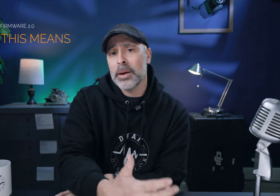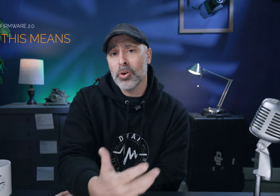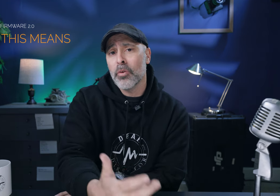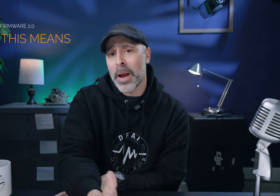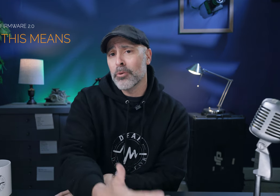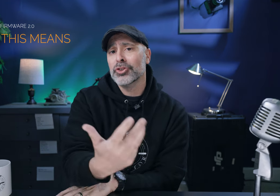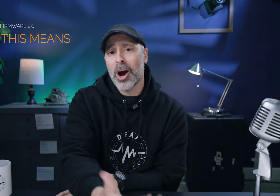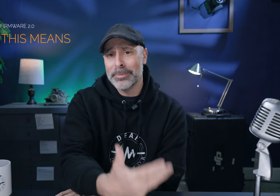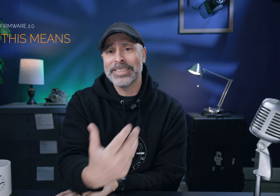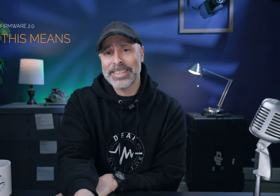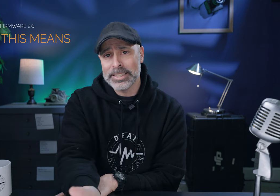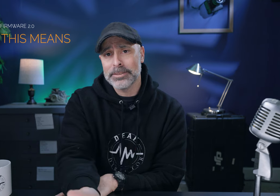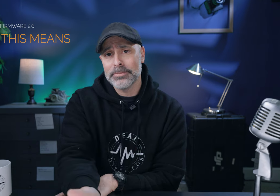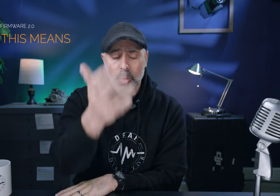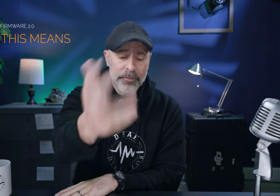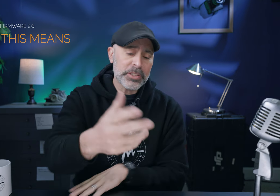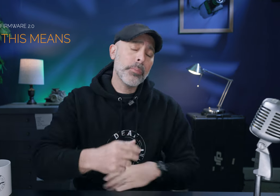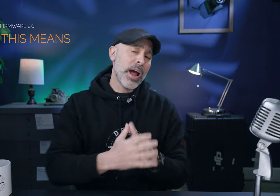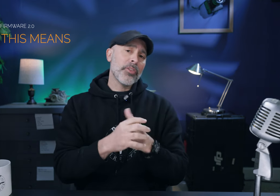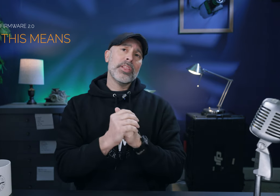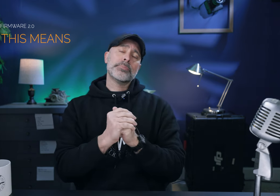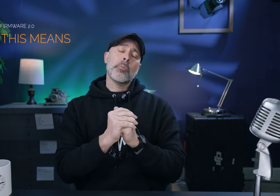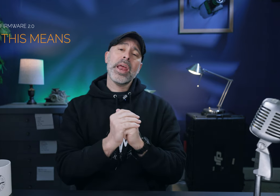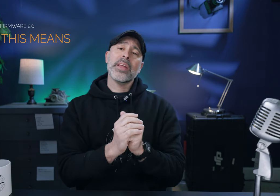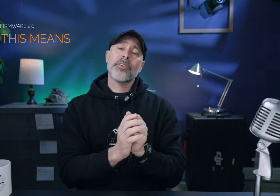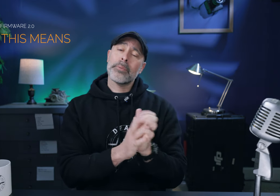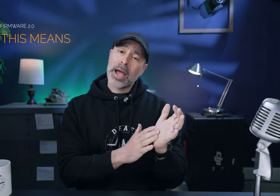sometimes overpowers common sense so if there someone out there that's been waiting for that